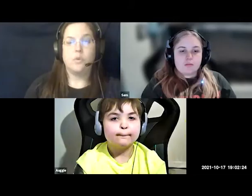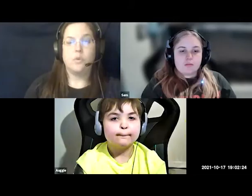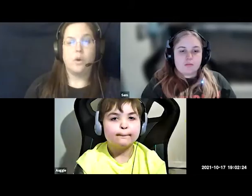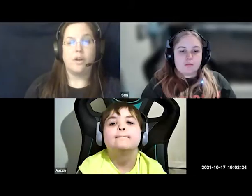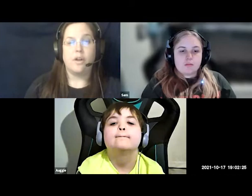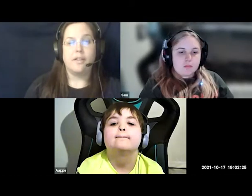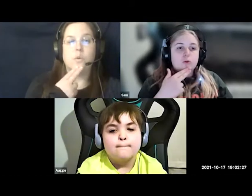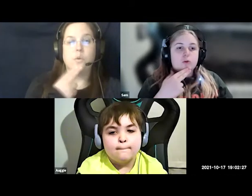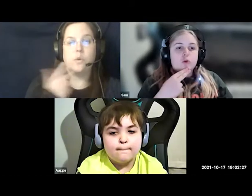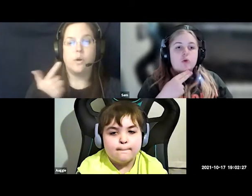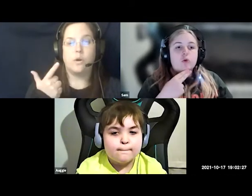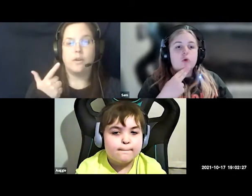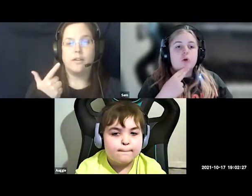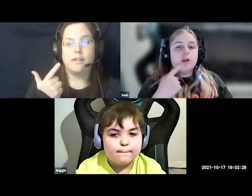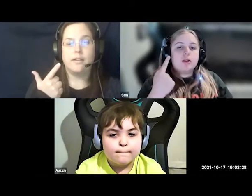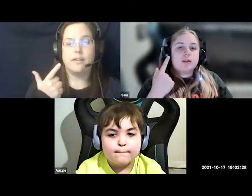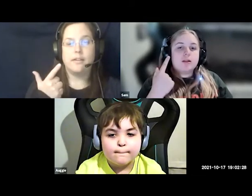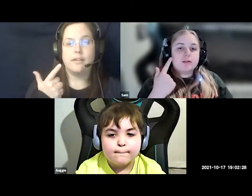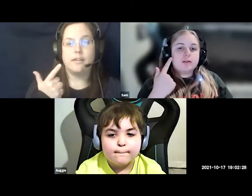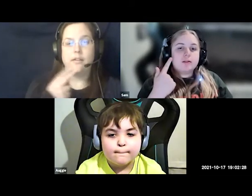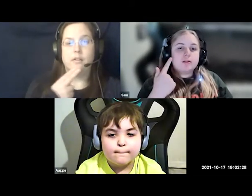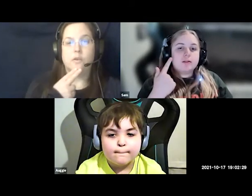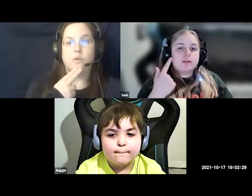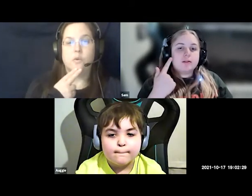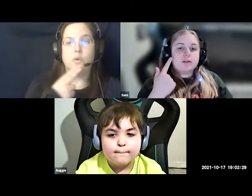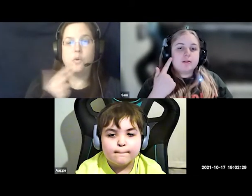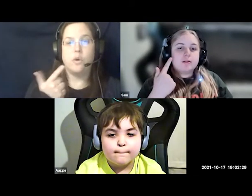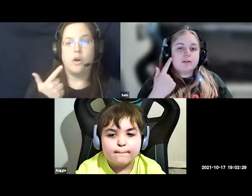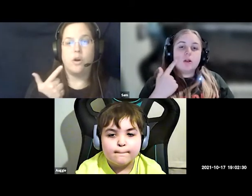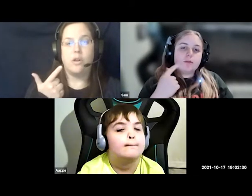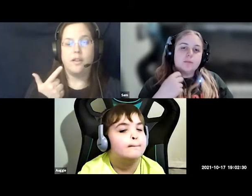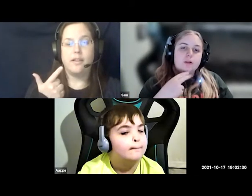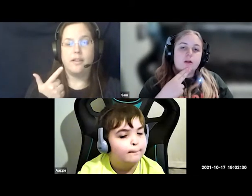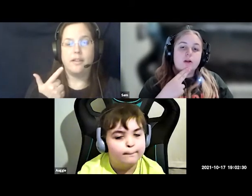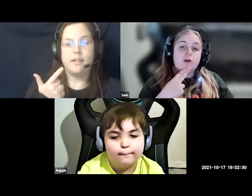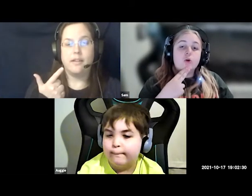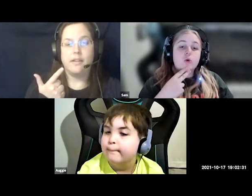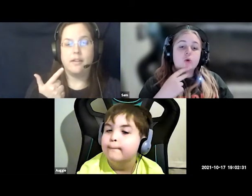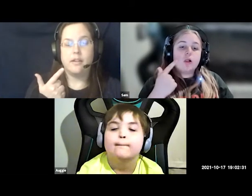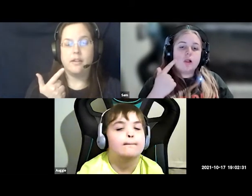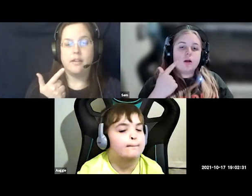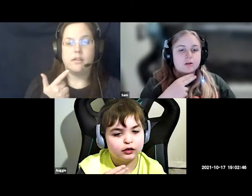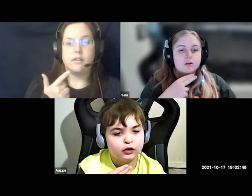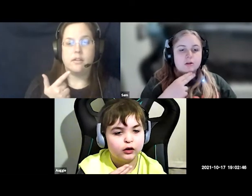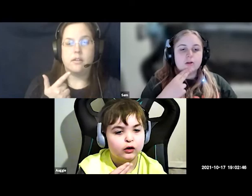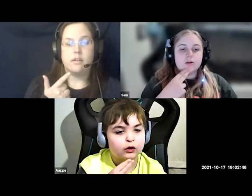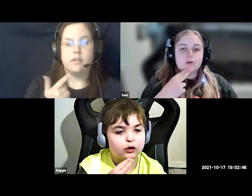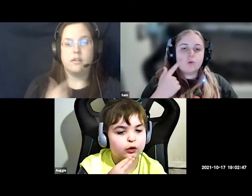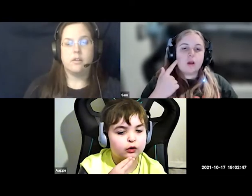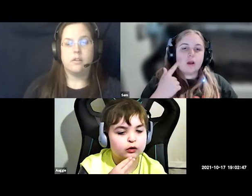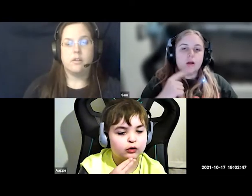cool cool cool cool cool cool